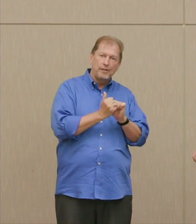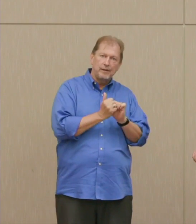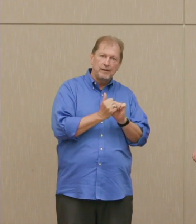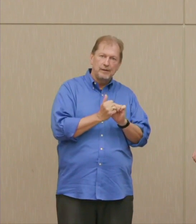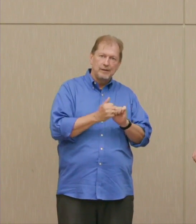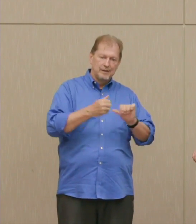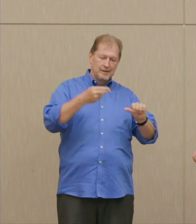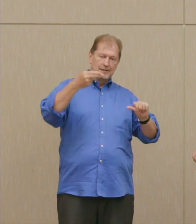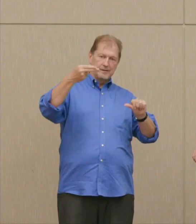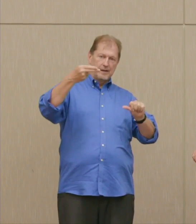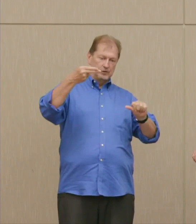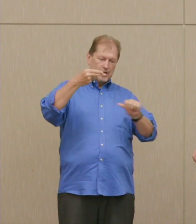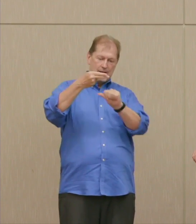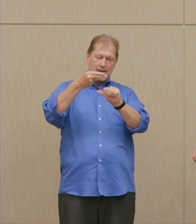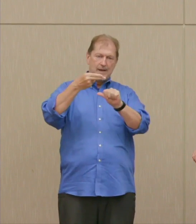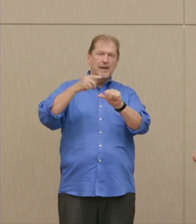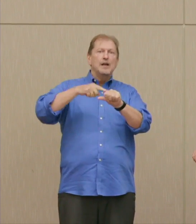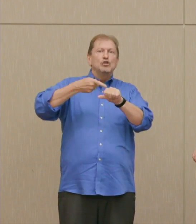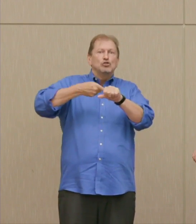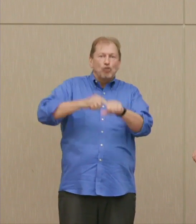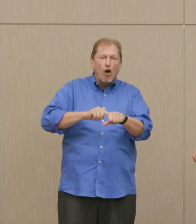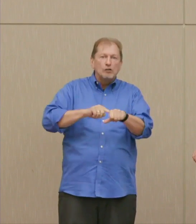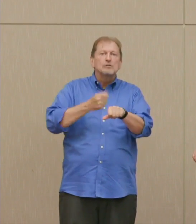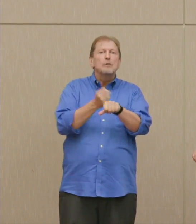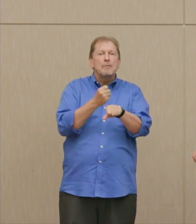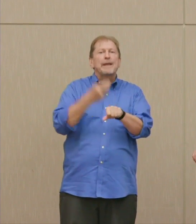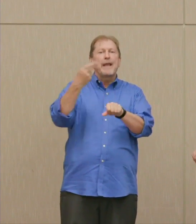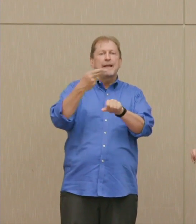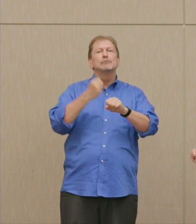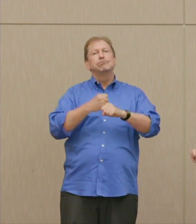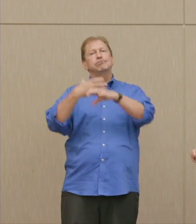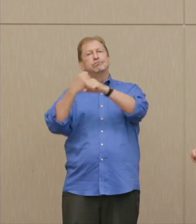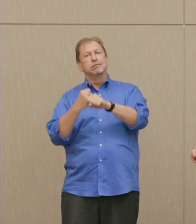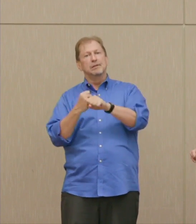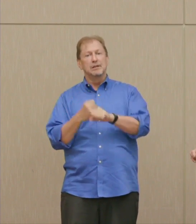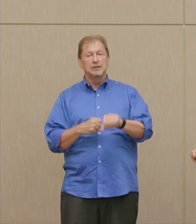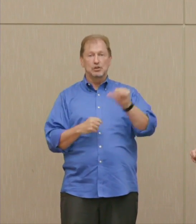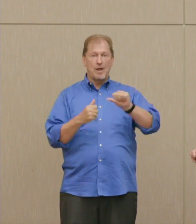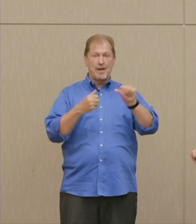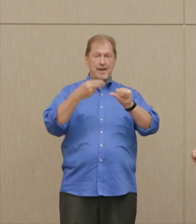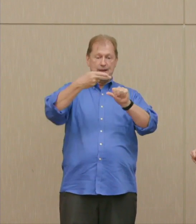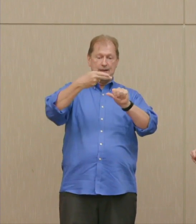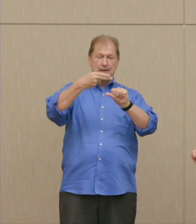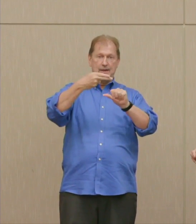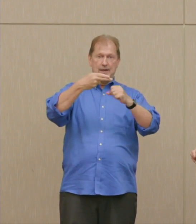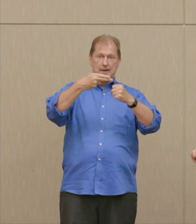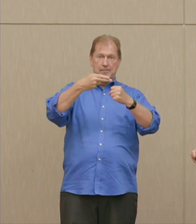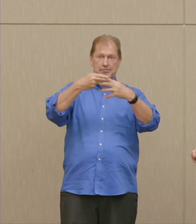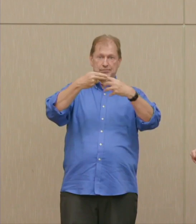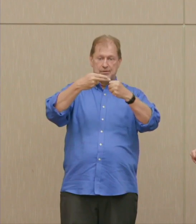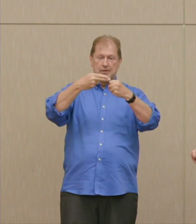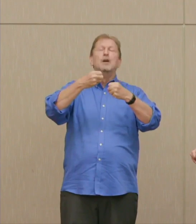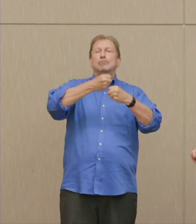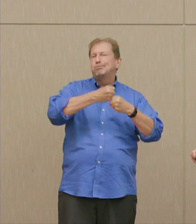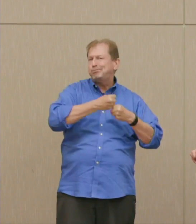it's trigger. To detonate an H-bomb requires the kind of bomb that destroyed Nagasaki.